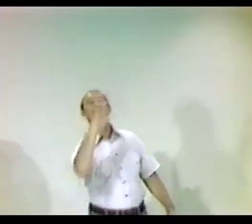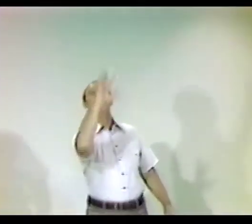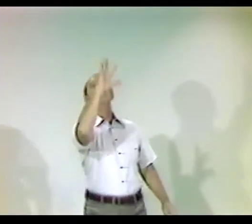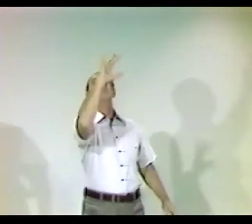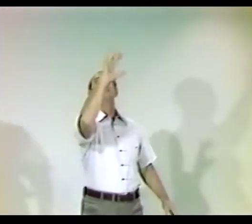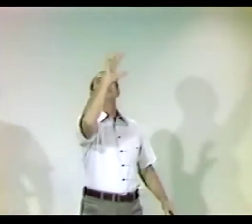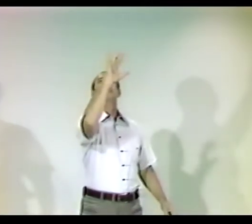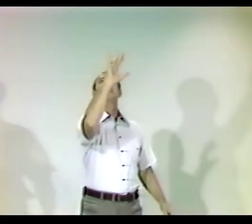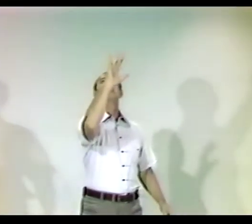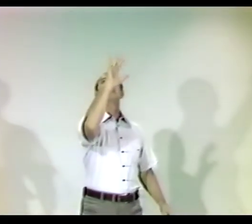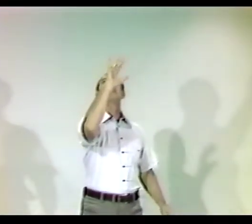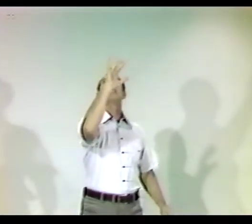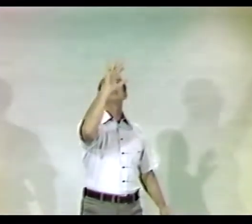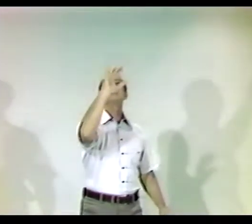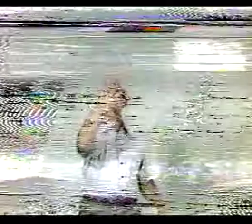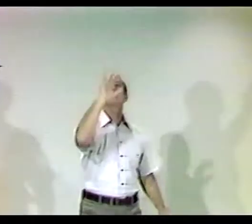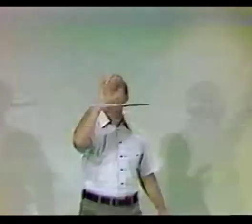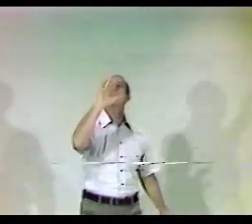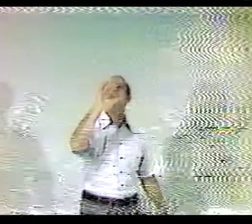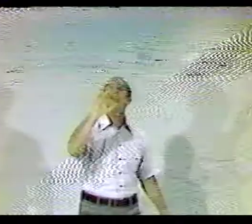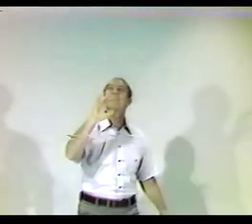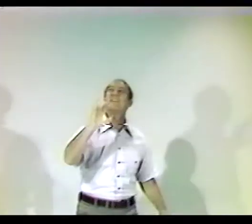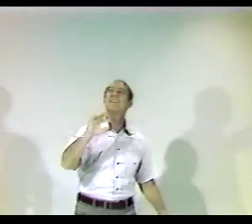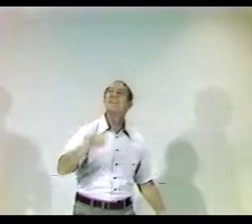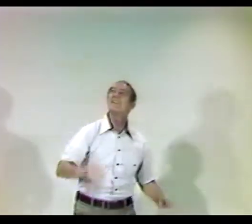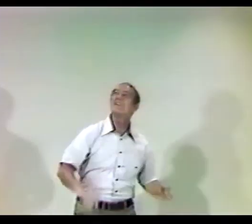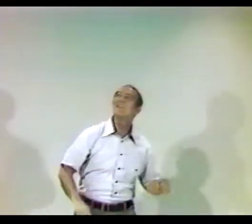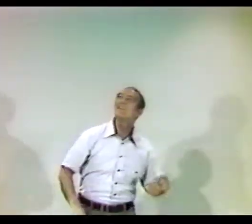FIREWORKS SHOOTING TO THE SKY,